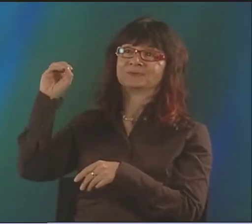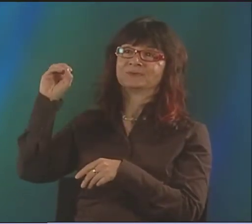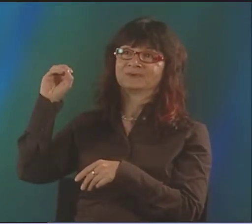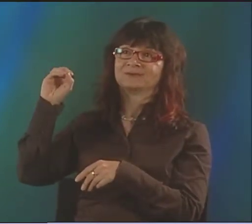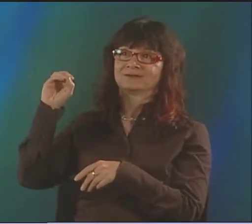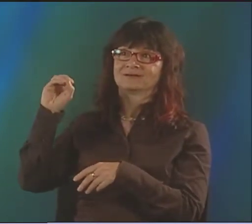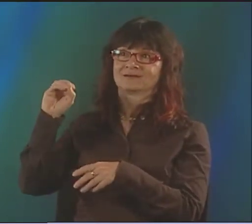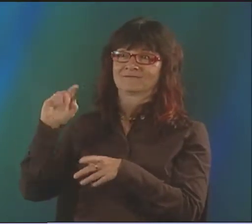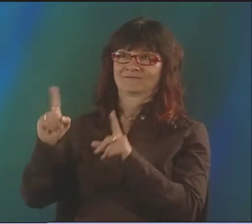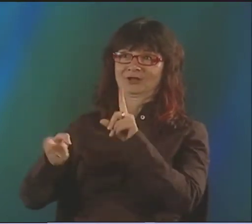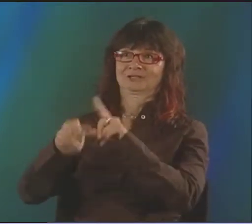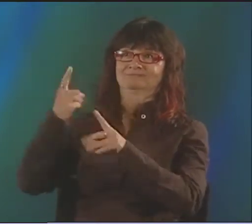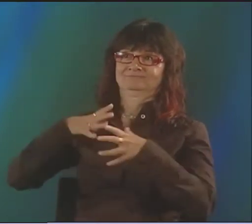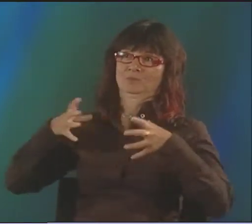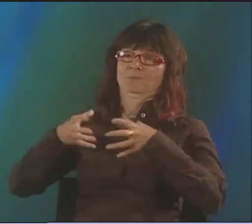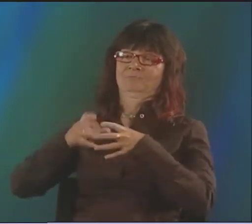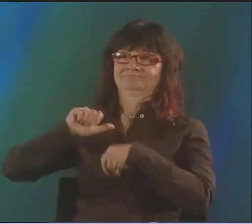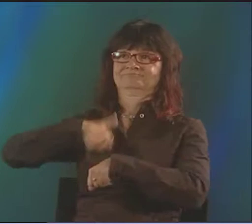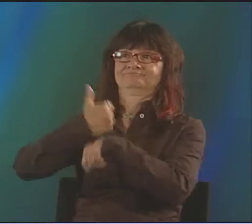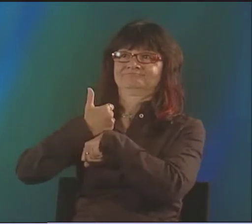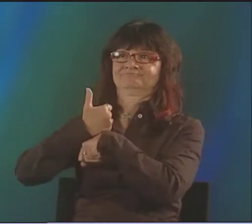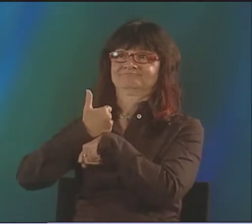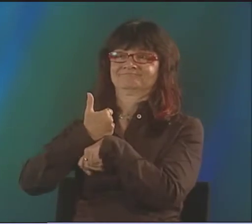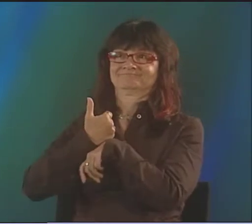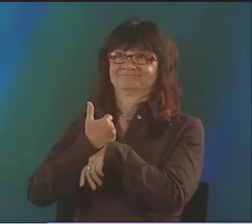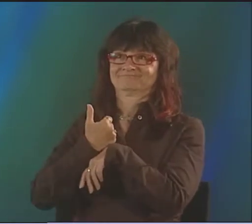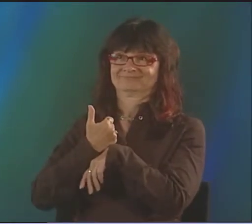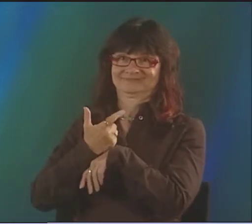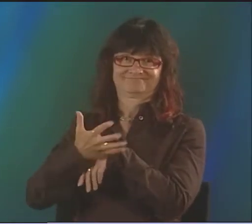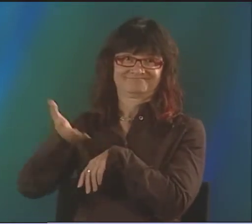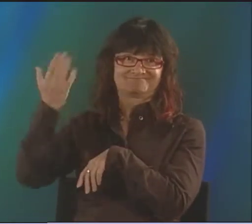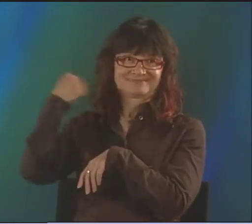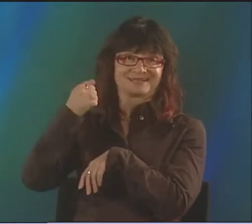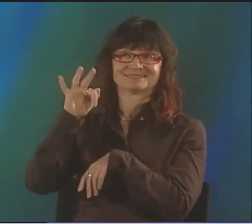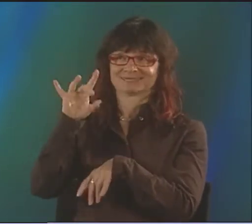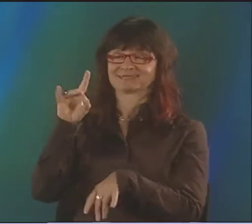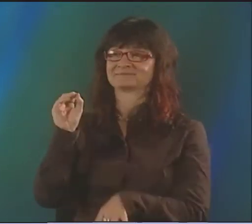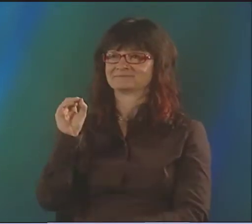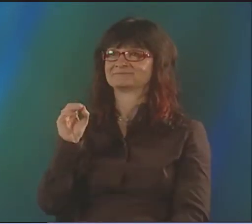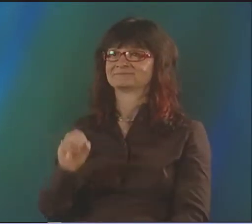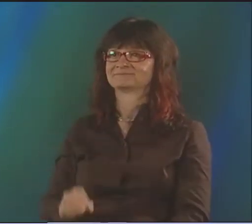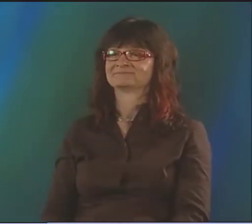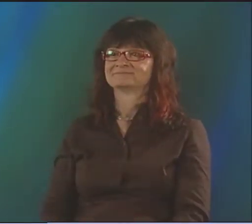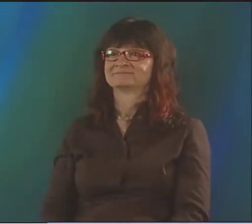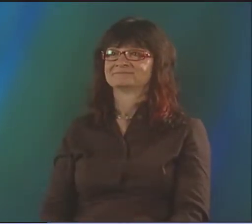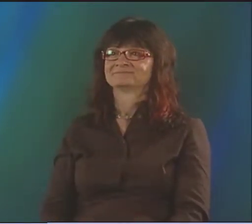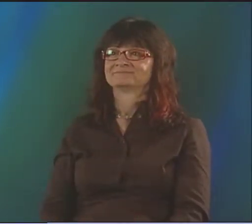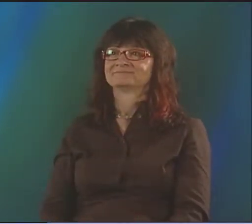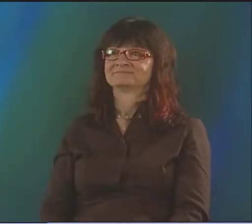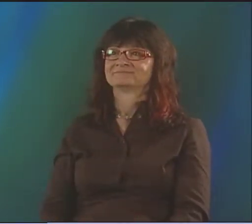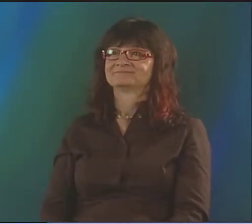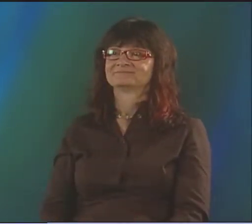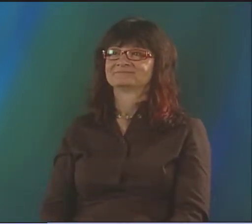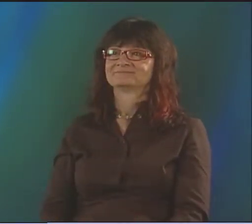AND THEN I WAS IN THE CAST OF THE FIRST SUNSHINE TOO GROUP, THE FIRST YEAR IT WAS FORMED IN 1980.